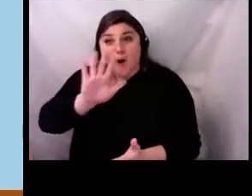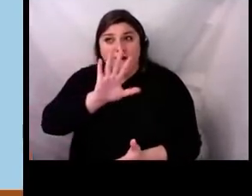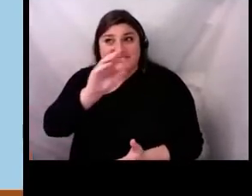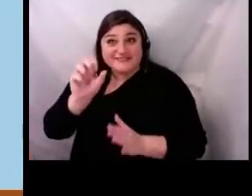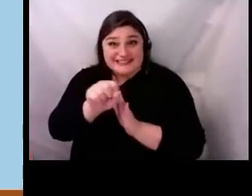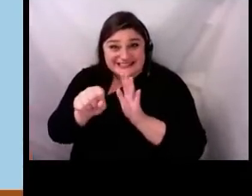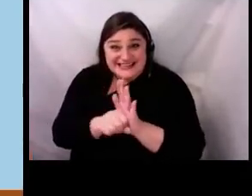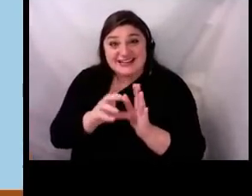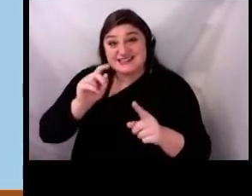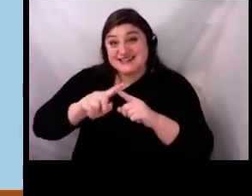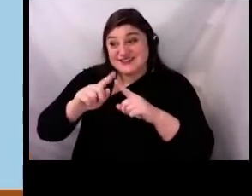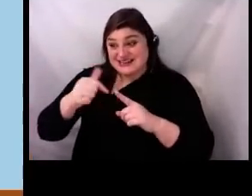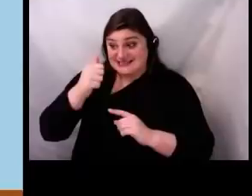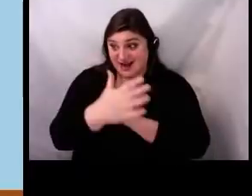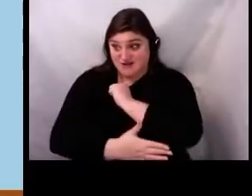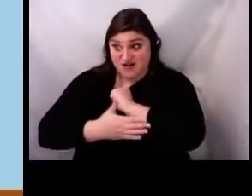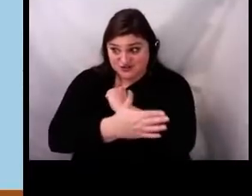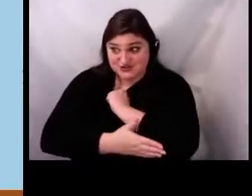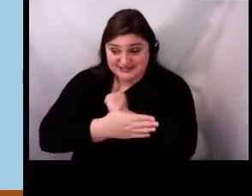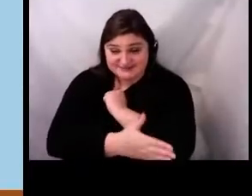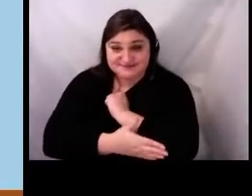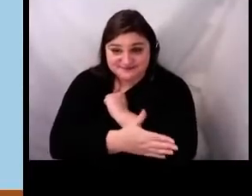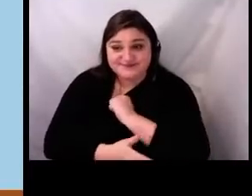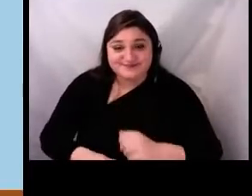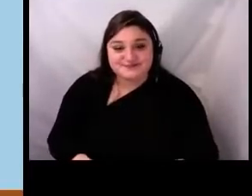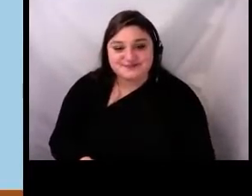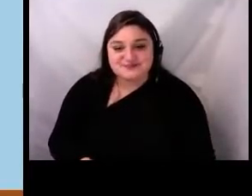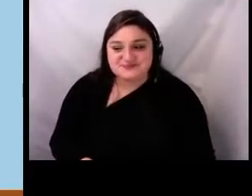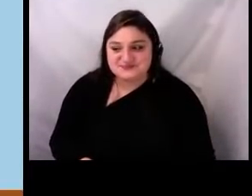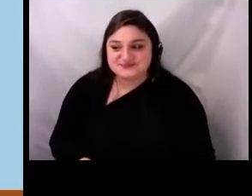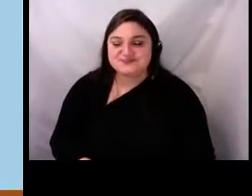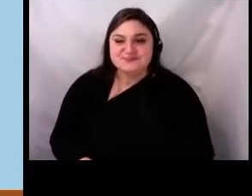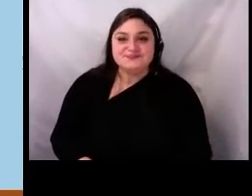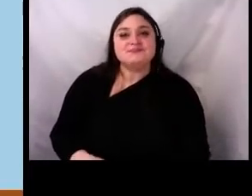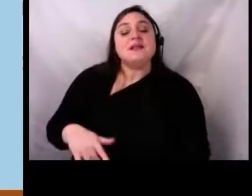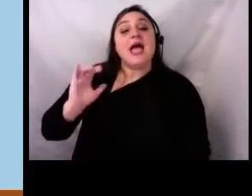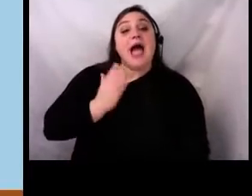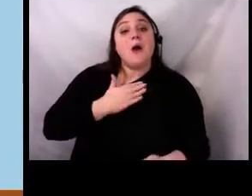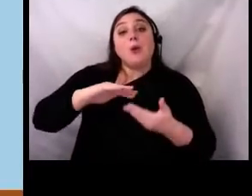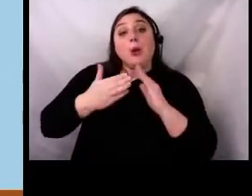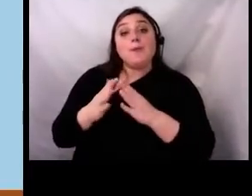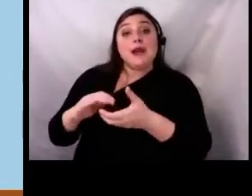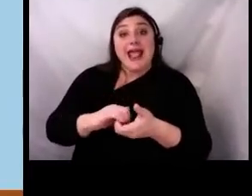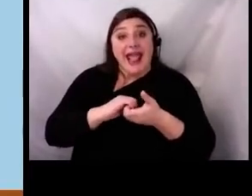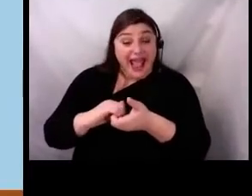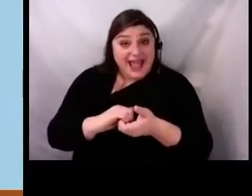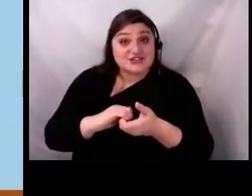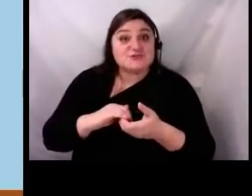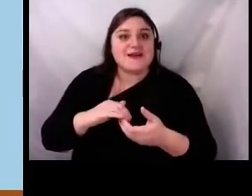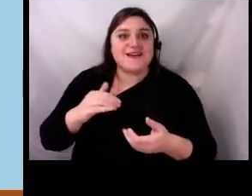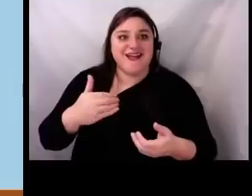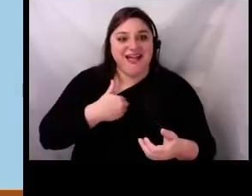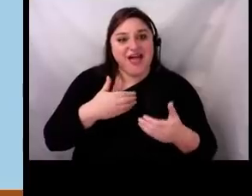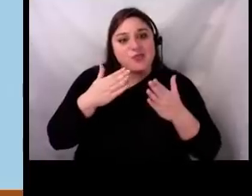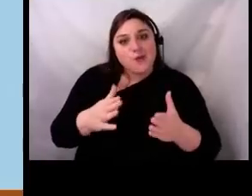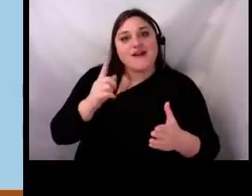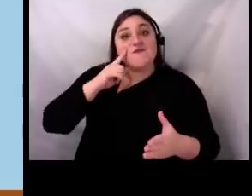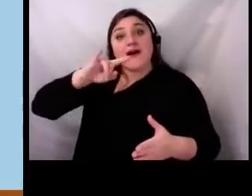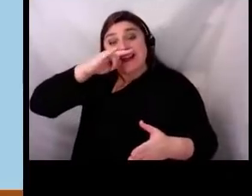The education and community engagement department created several fun and educational activities for kids and families, like make your own